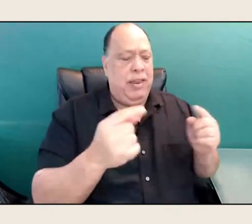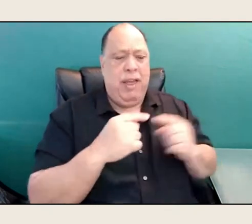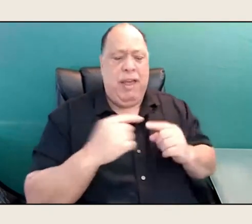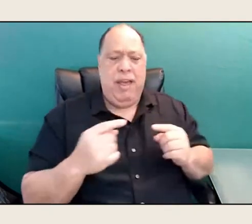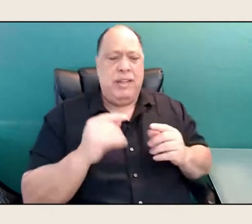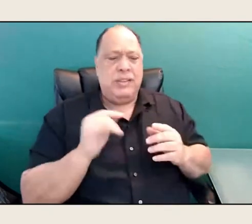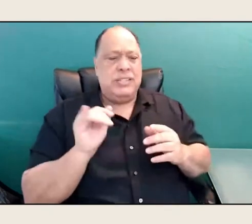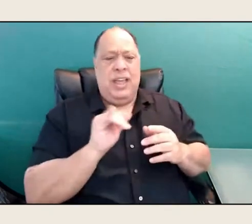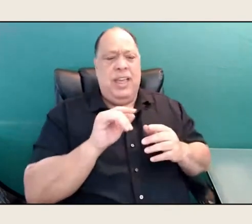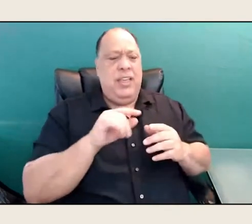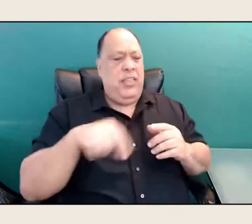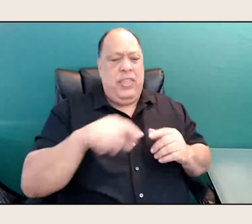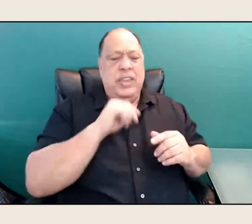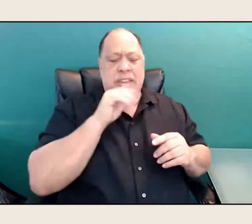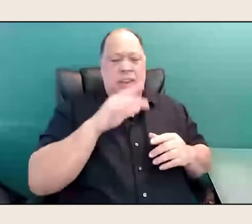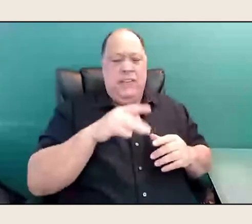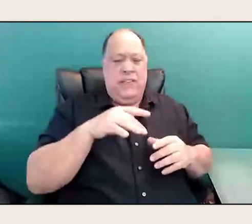for some reason or the other.